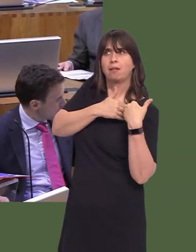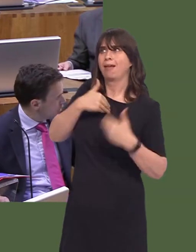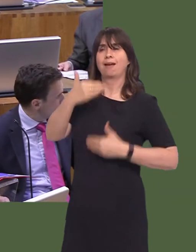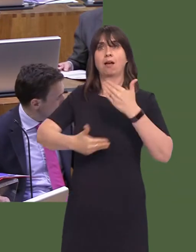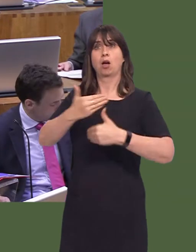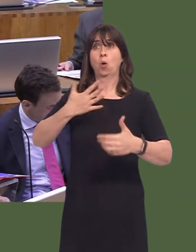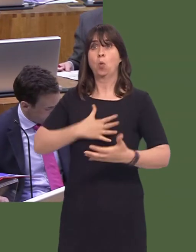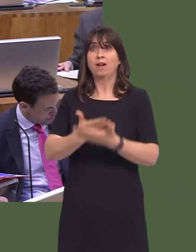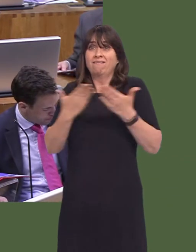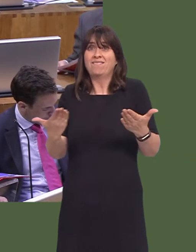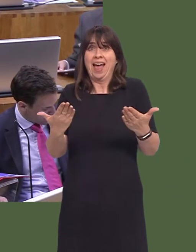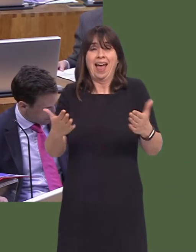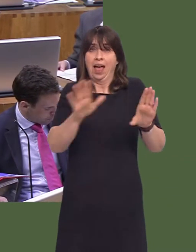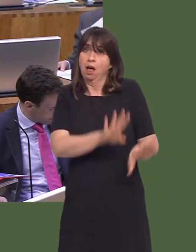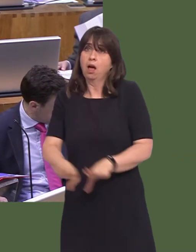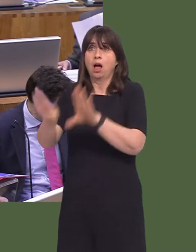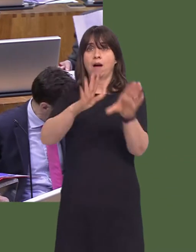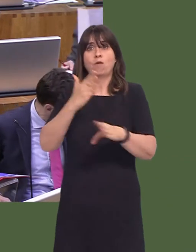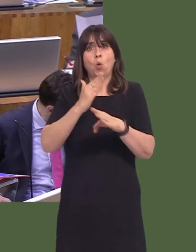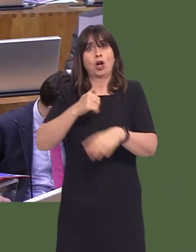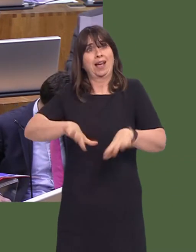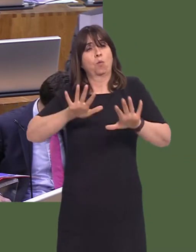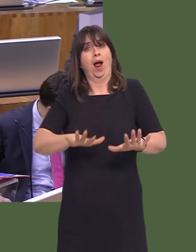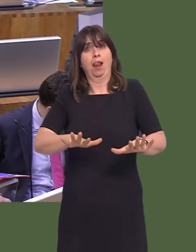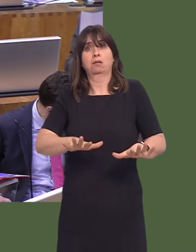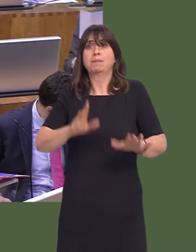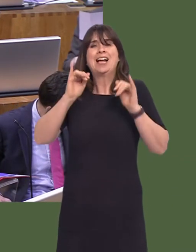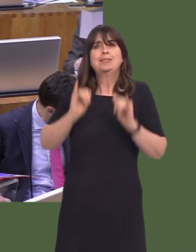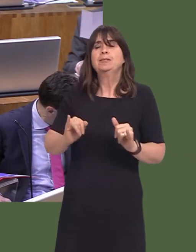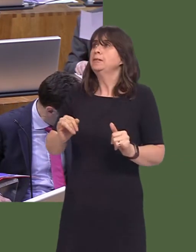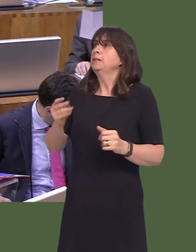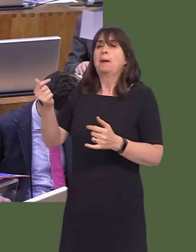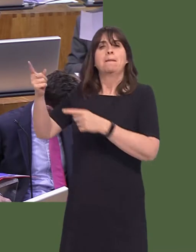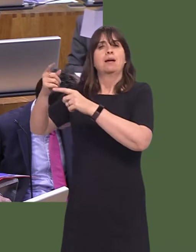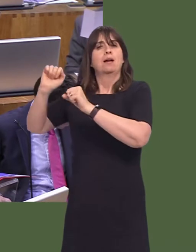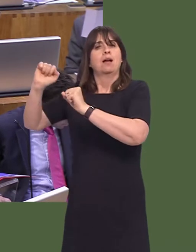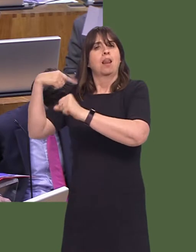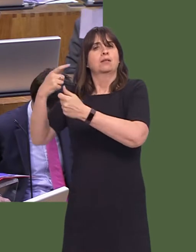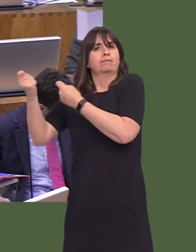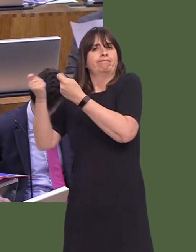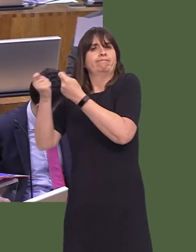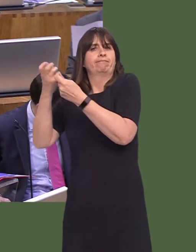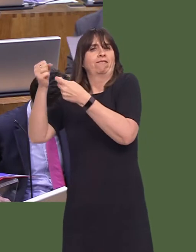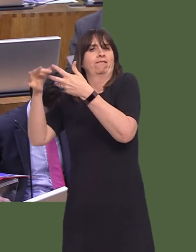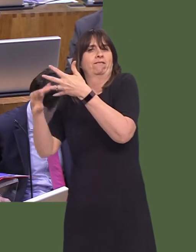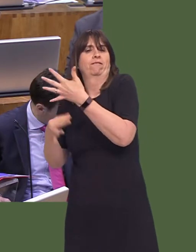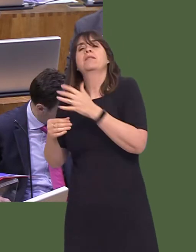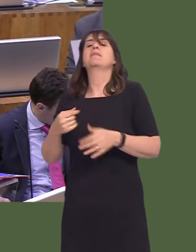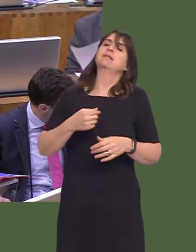creating a fair work nation across the whole of the UK. Unfortunately, we did not see a Labour Government elected at that time, but I've absolutely no doubt that, at the next